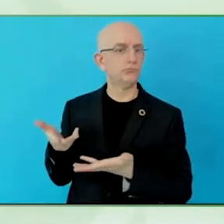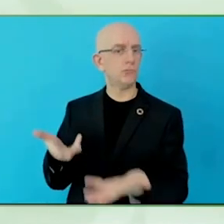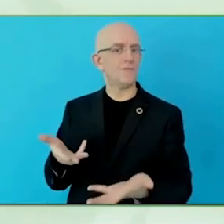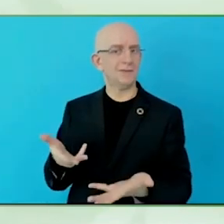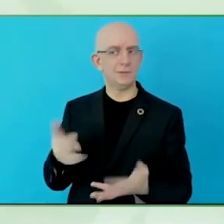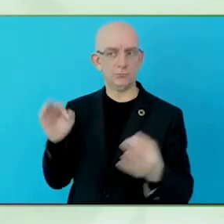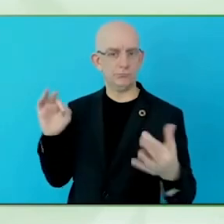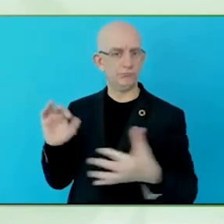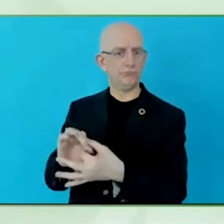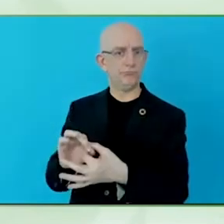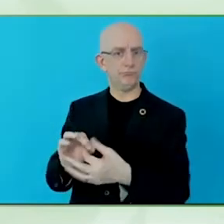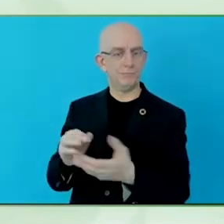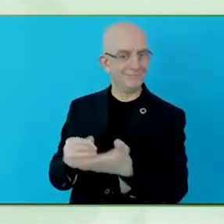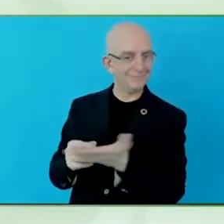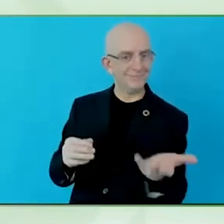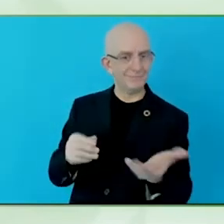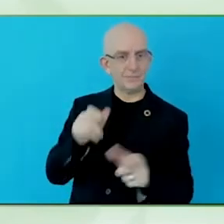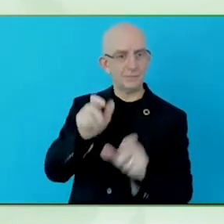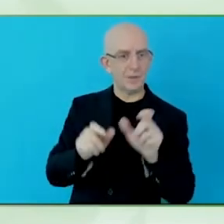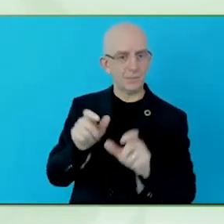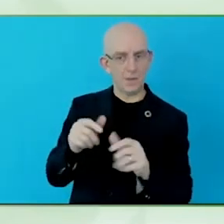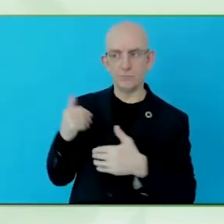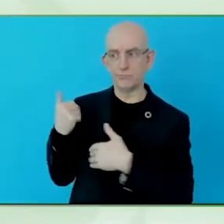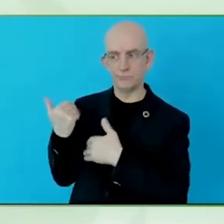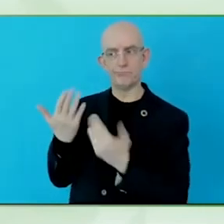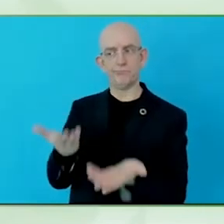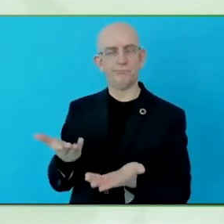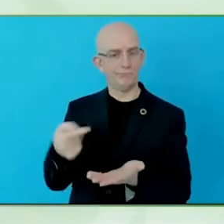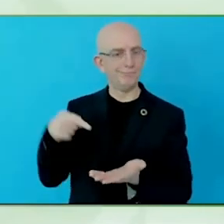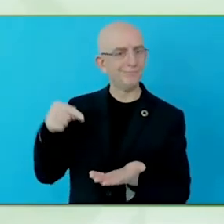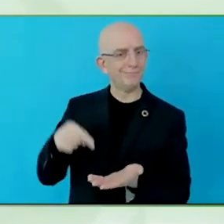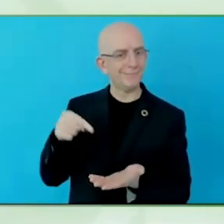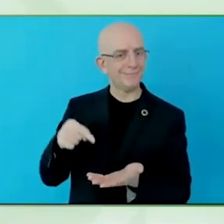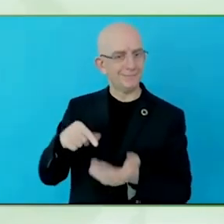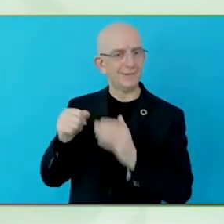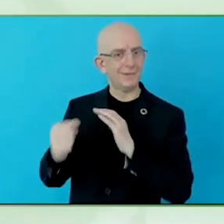Those are the faults behind the digital and assistive technology,